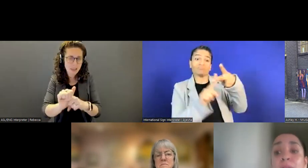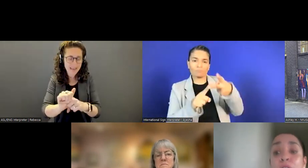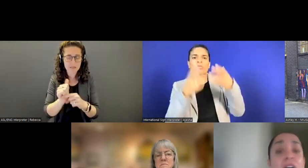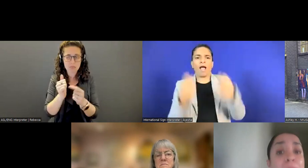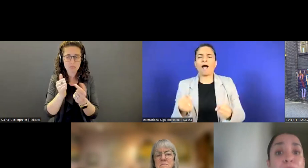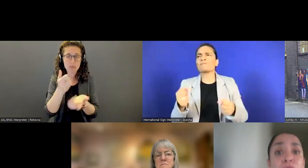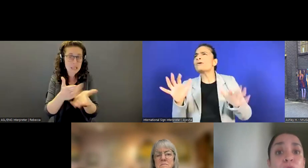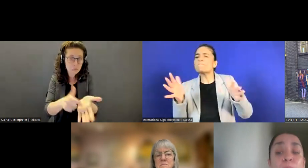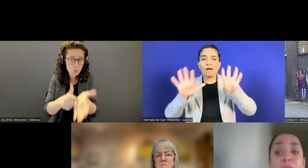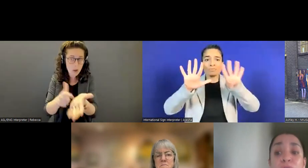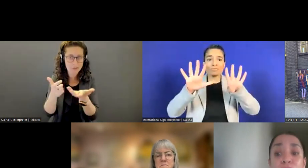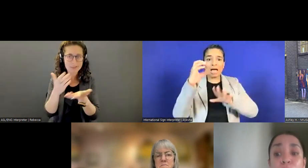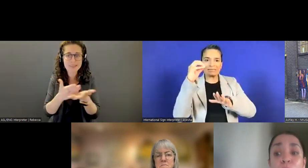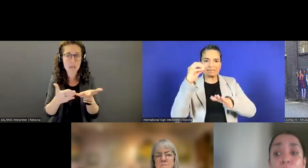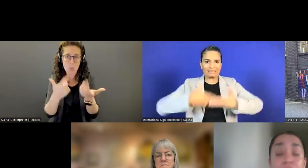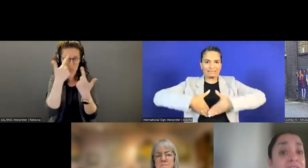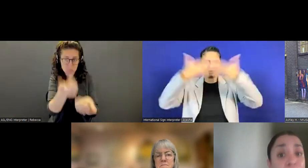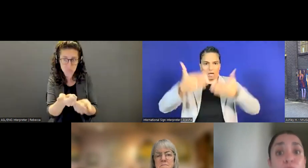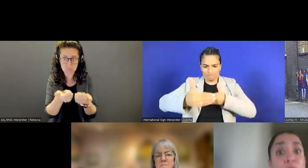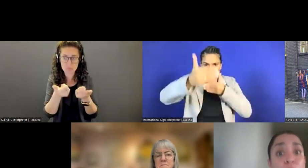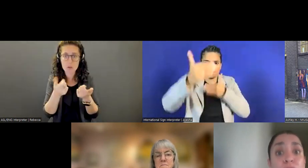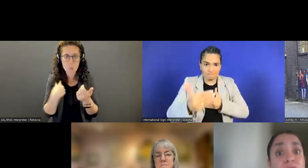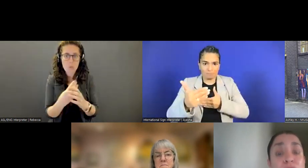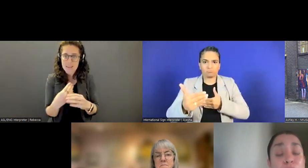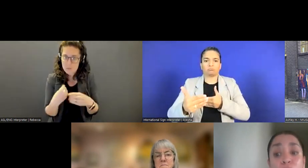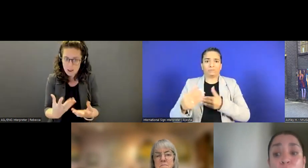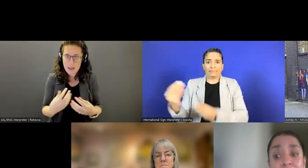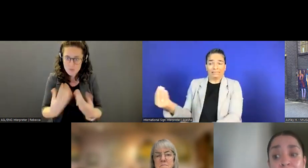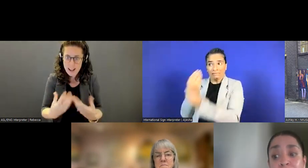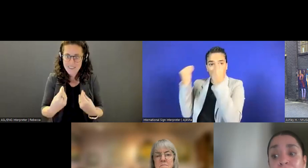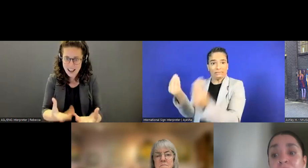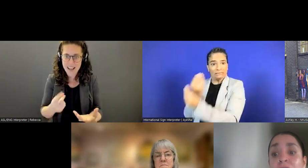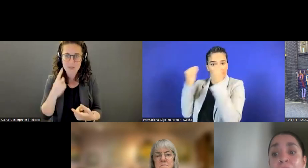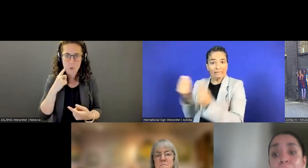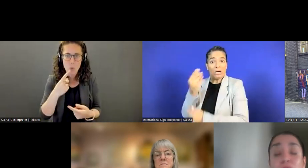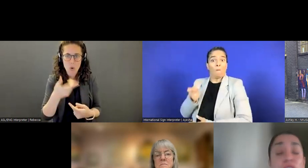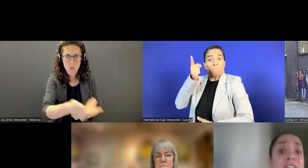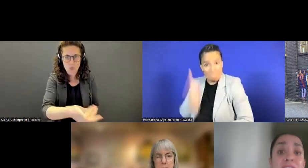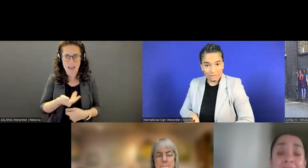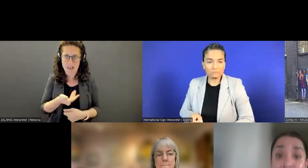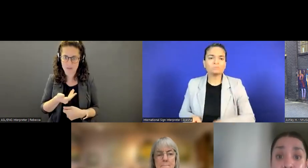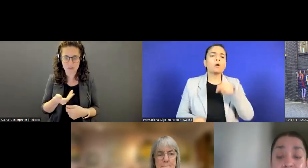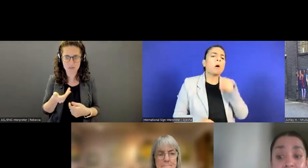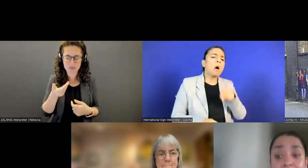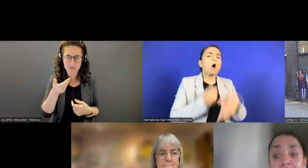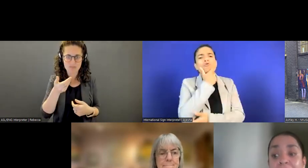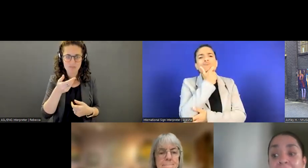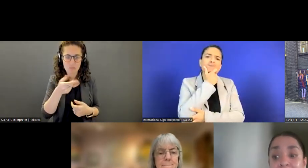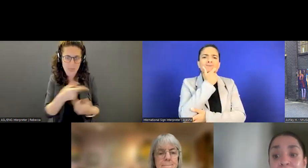some are optional, but we do provide those resources to our new hires so they have that.